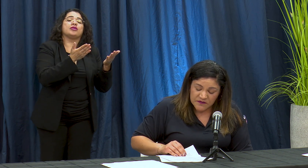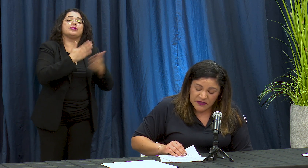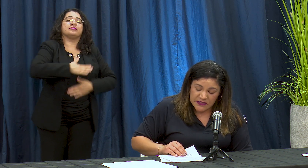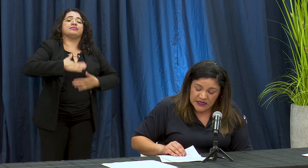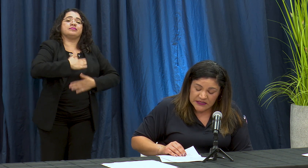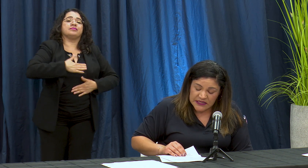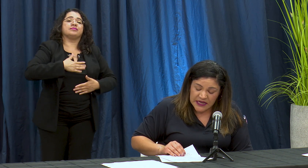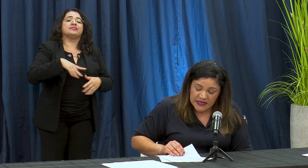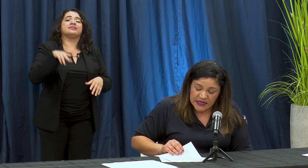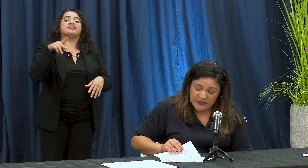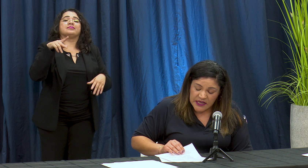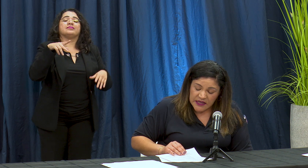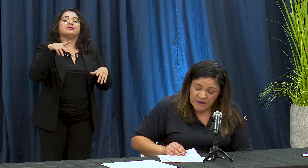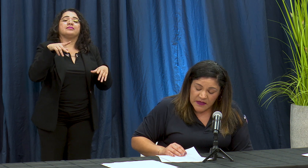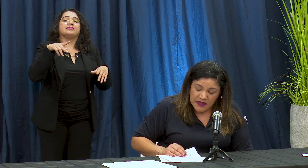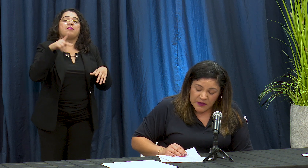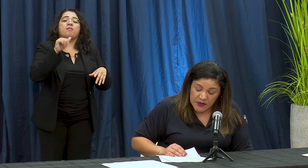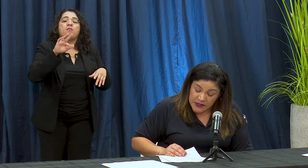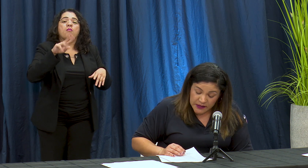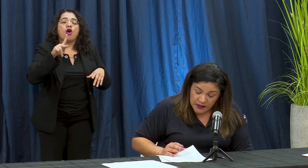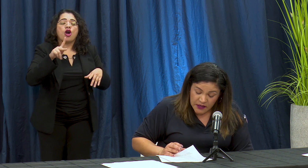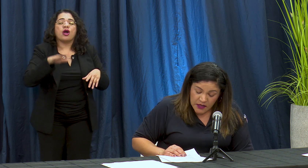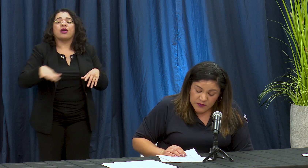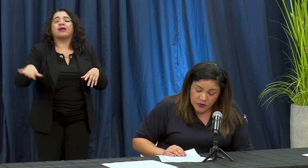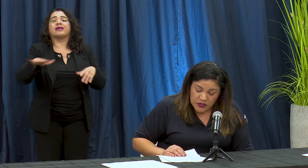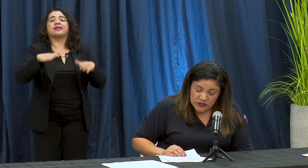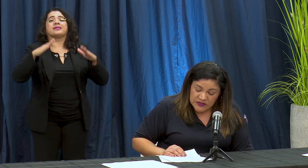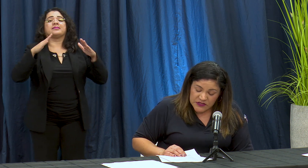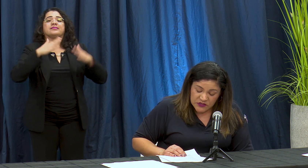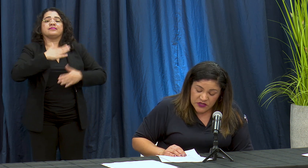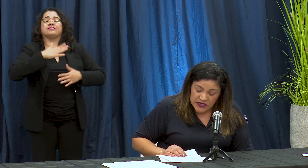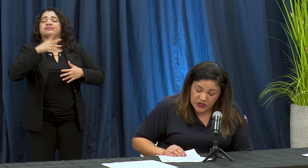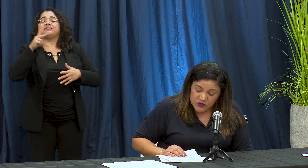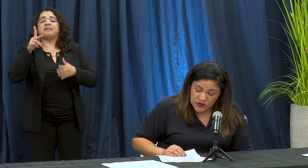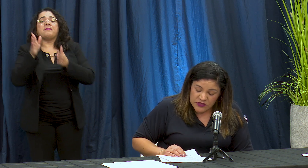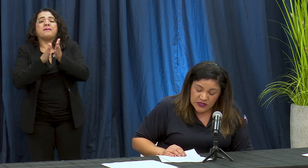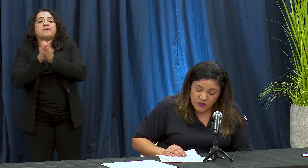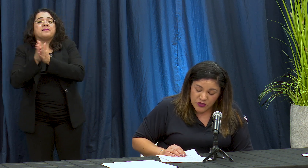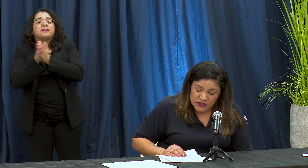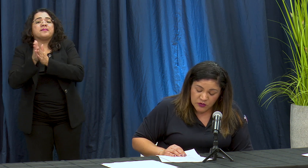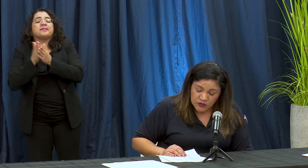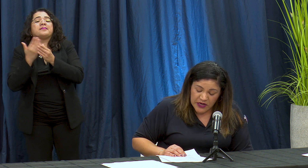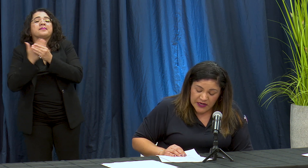infantil AZ areas the picnic poor SL Vizio's religiosa ceremonious culturals